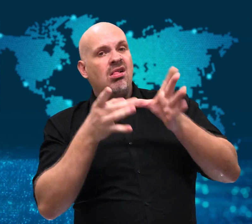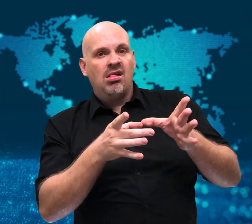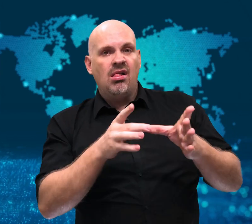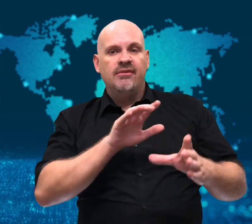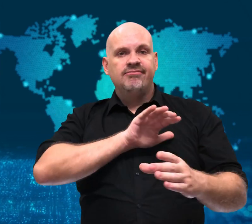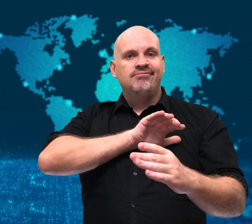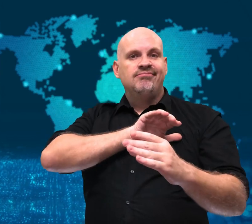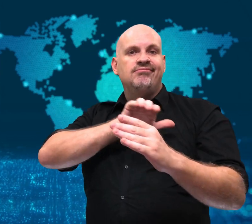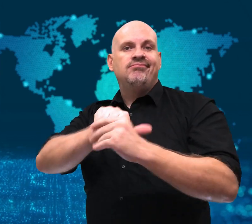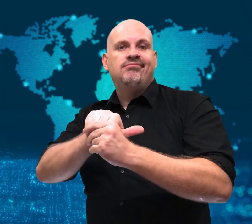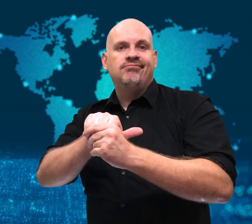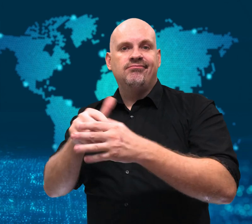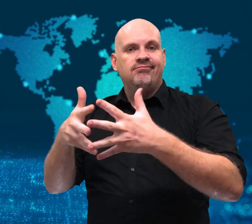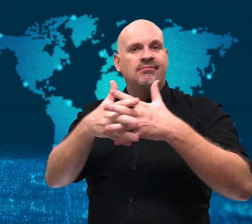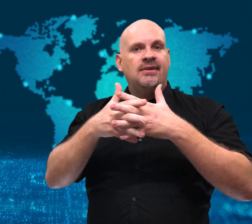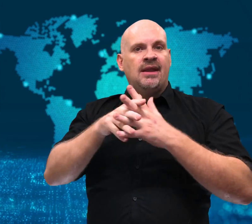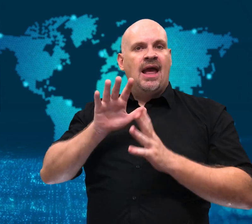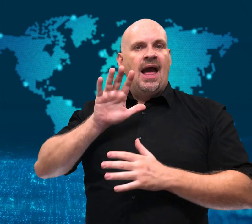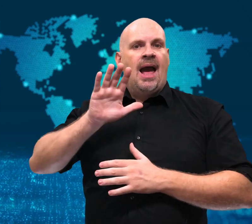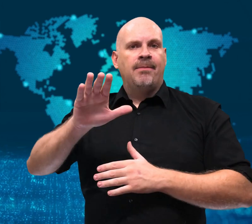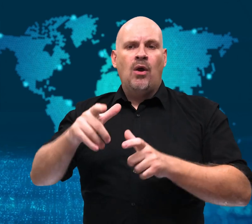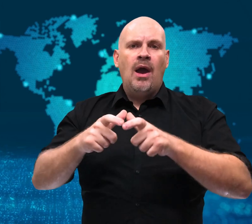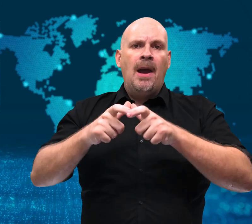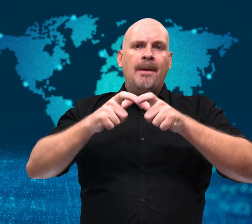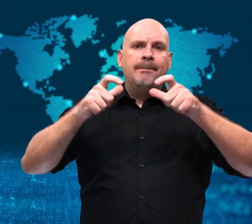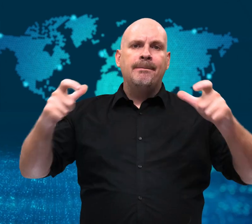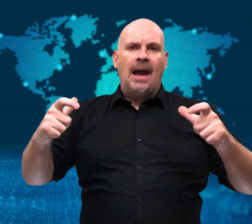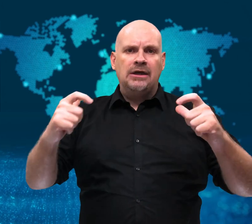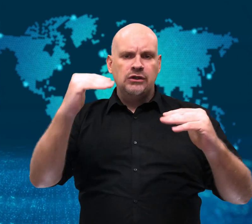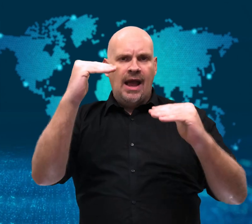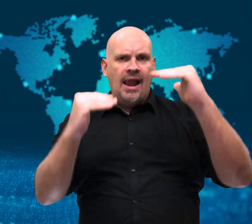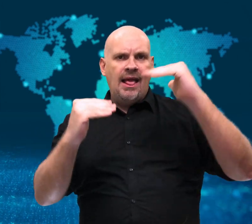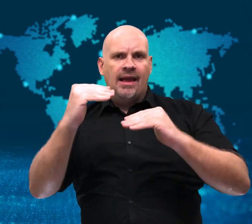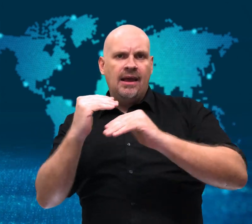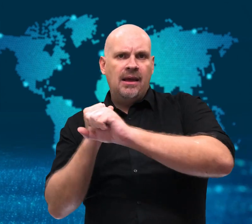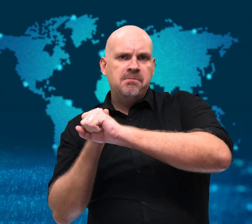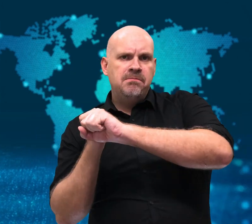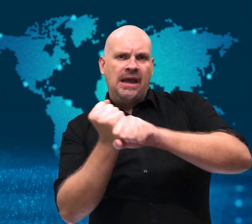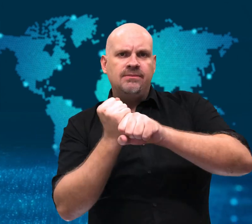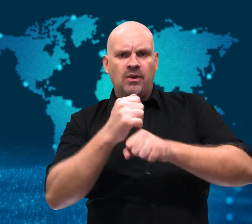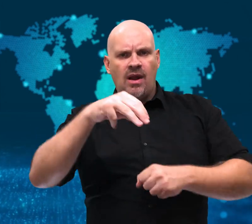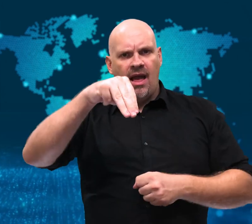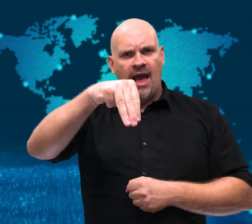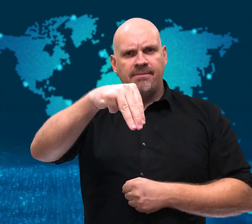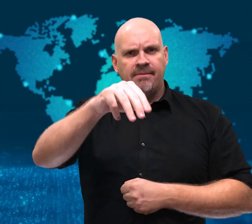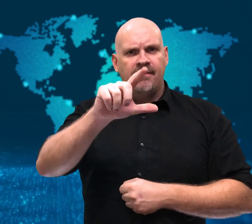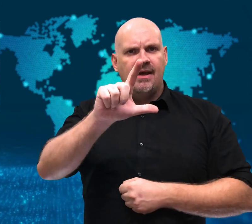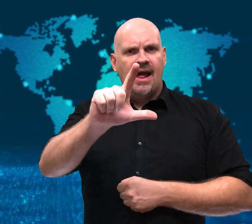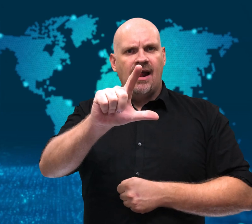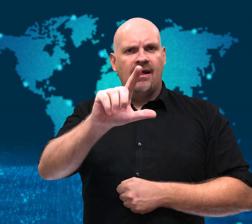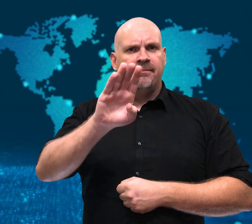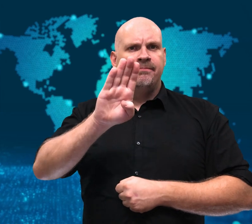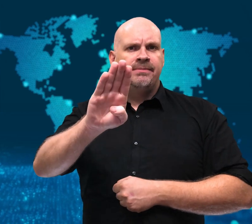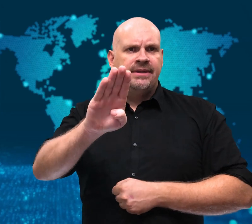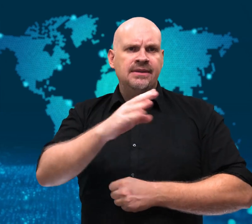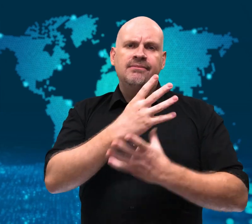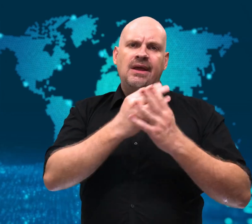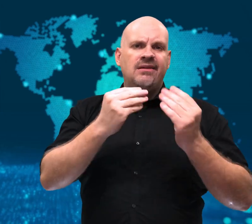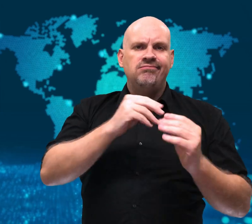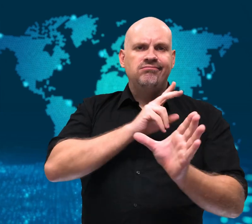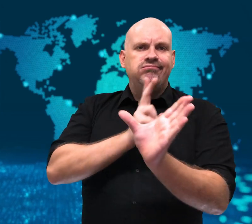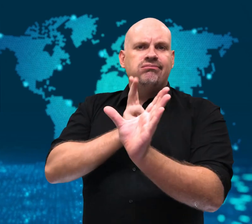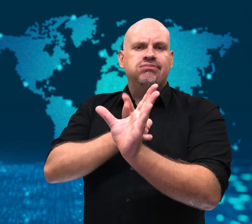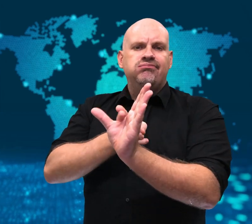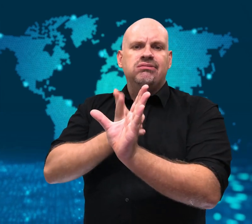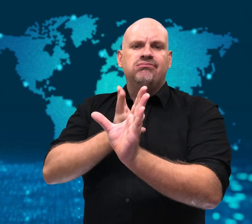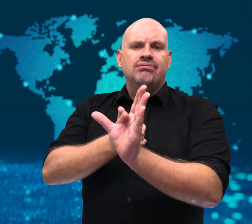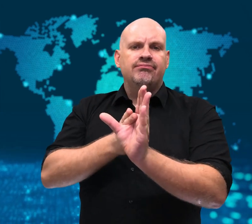League Baseball (MLB) clubs in the US as they cannot be hired